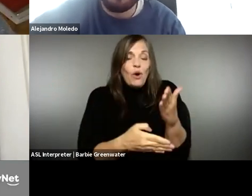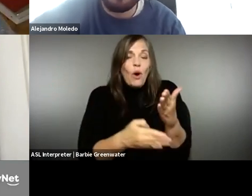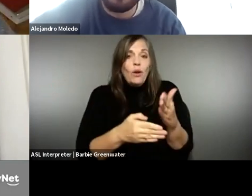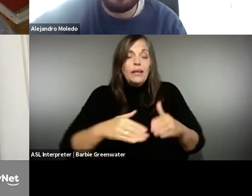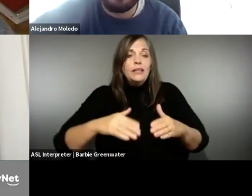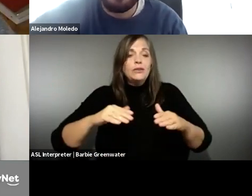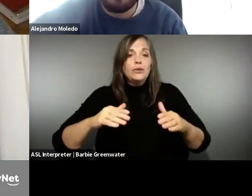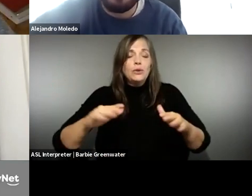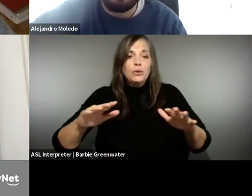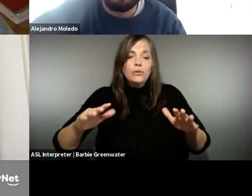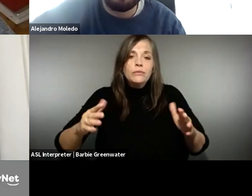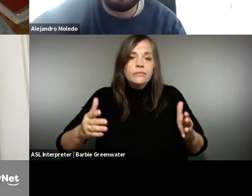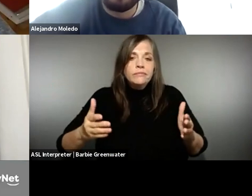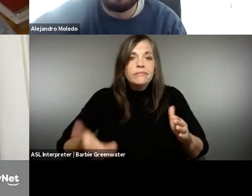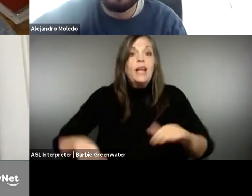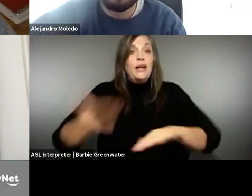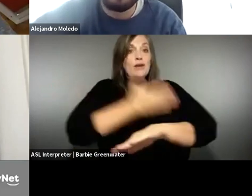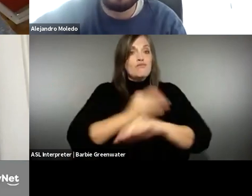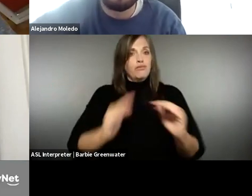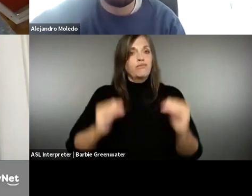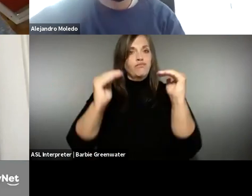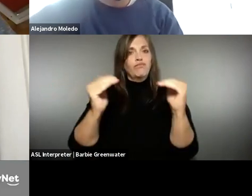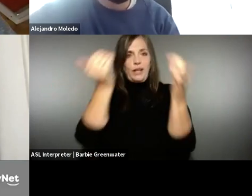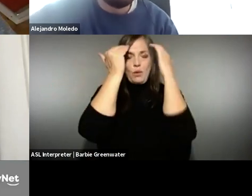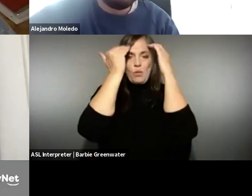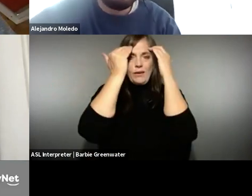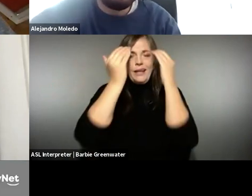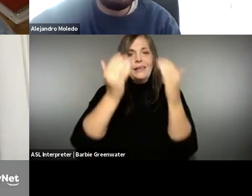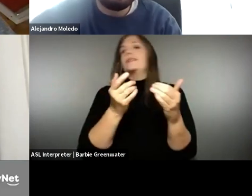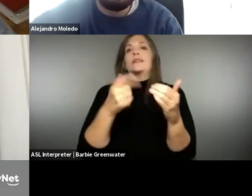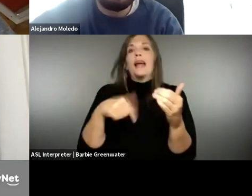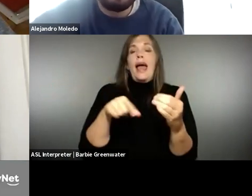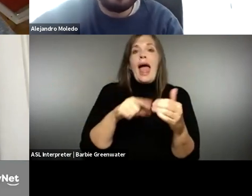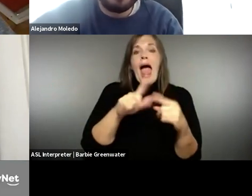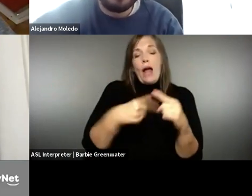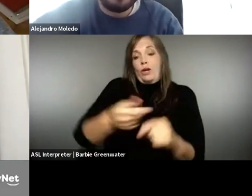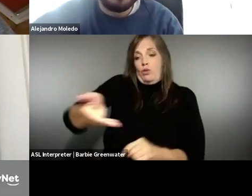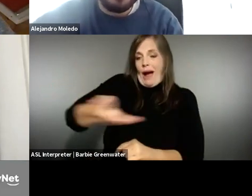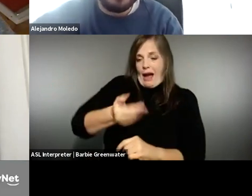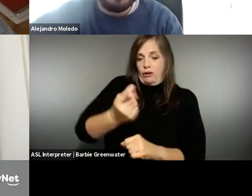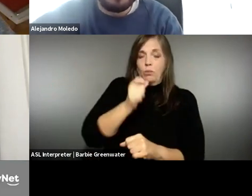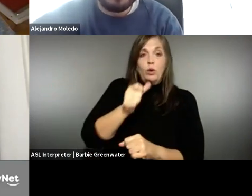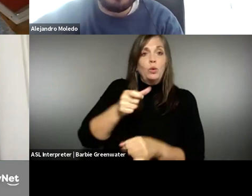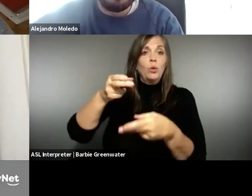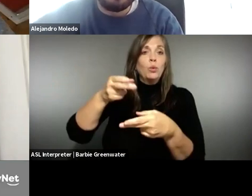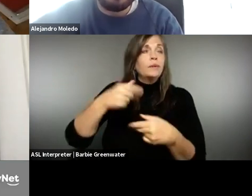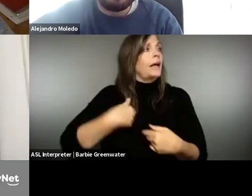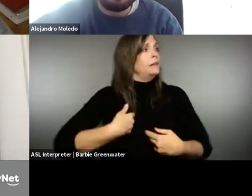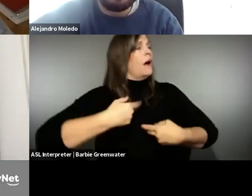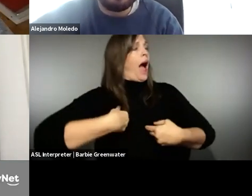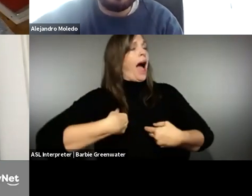, of course. The idea is to raise the awareness and raise the competence in the whole industry so that when you hire a person